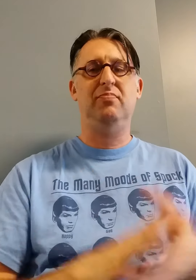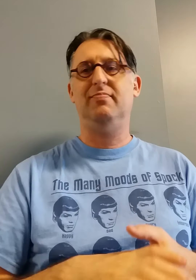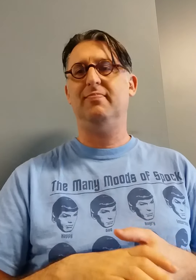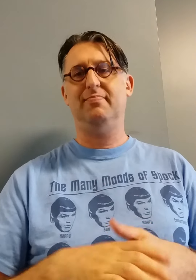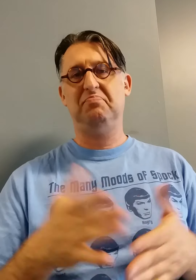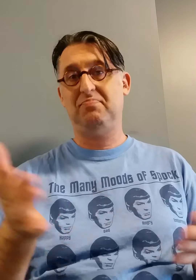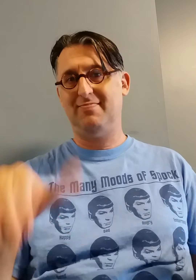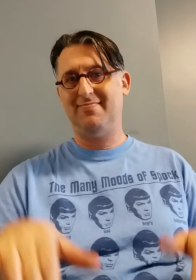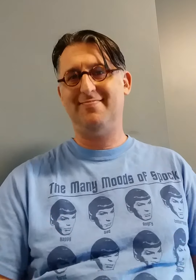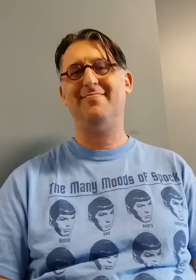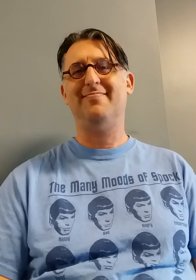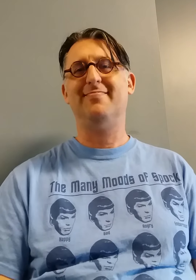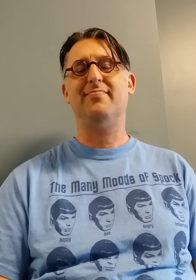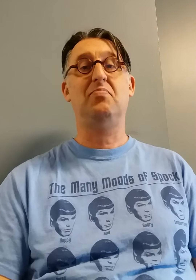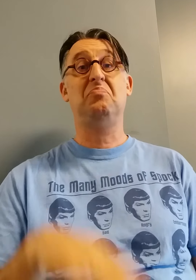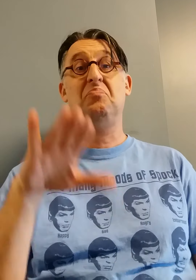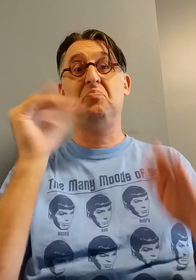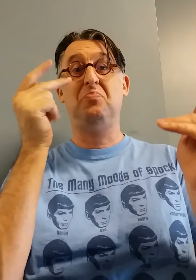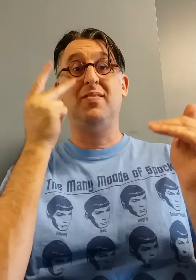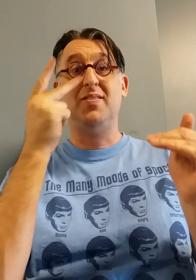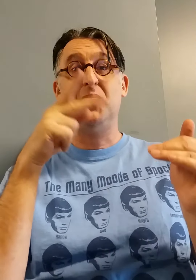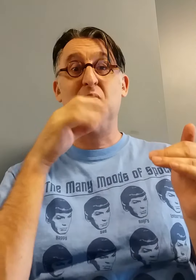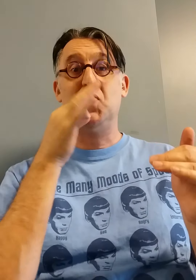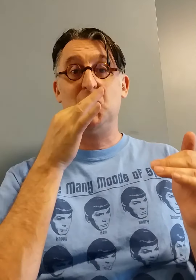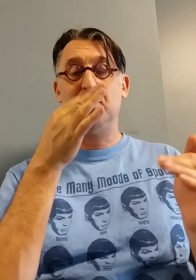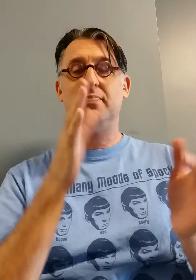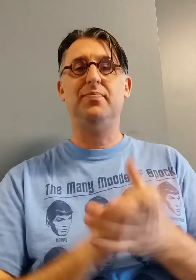Hope to see you soon!